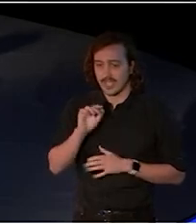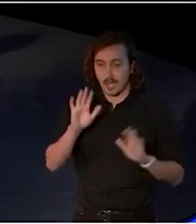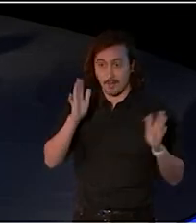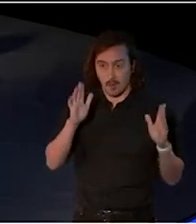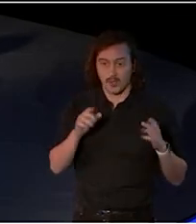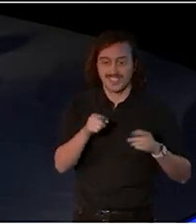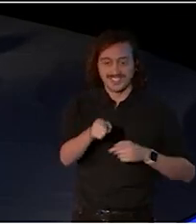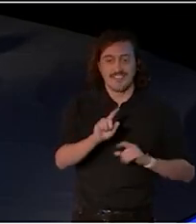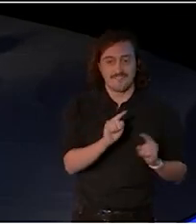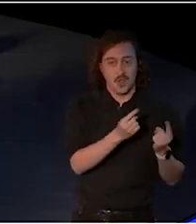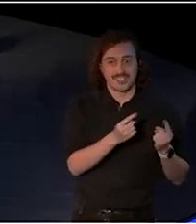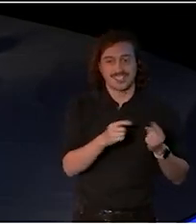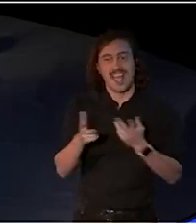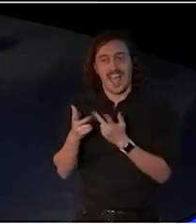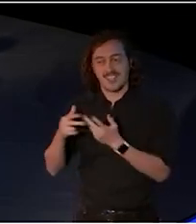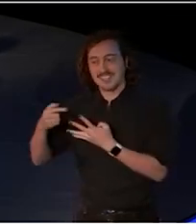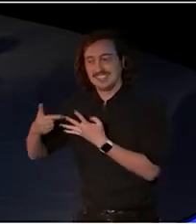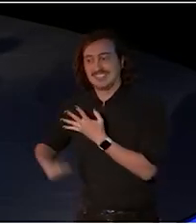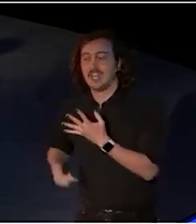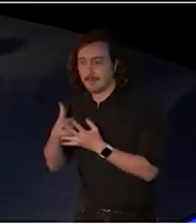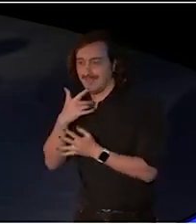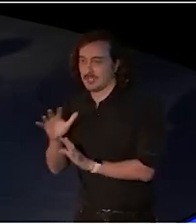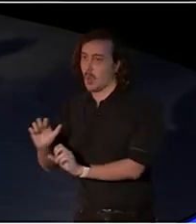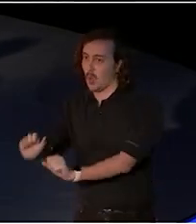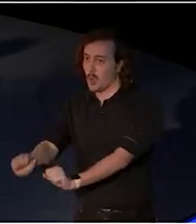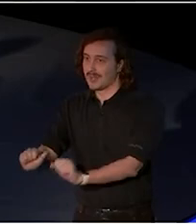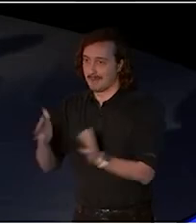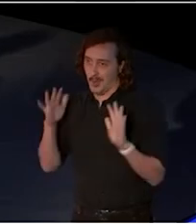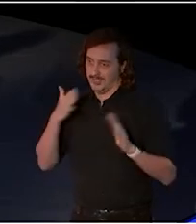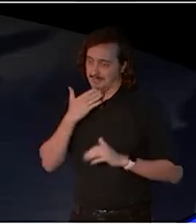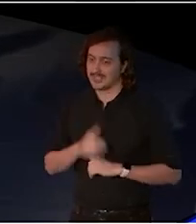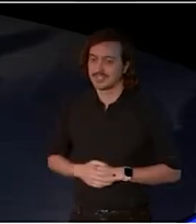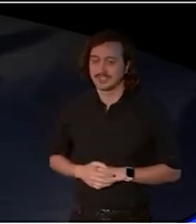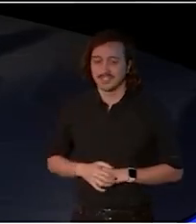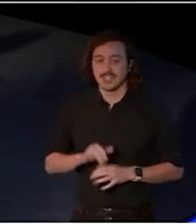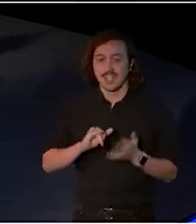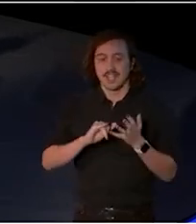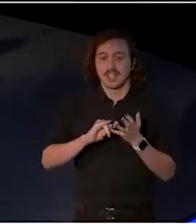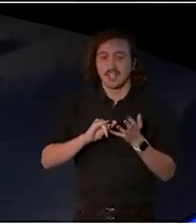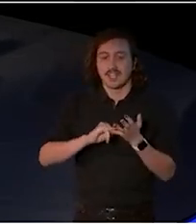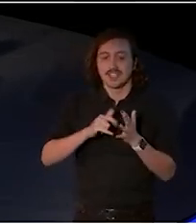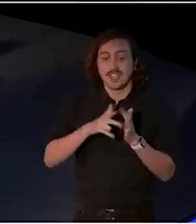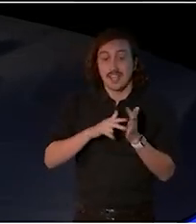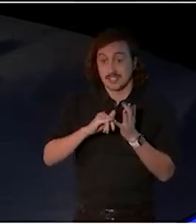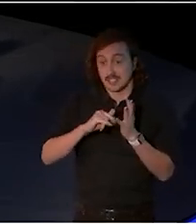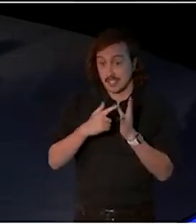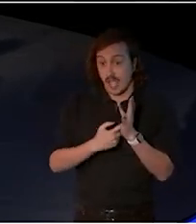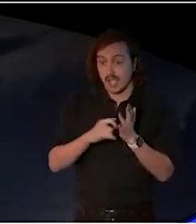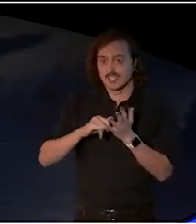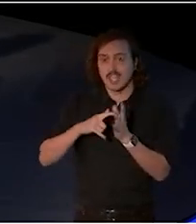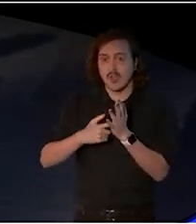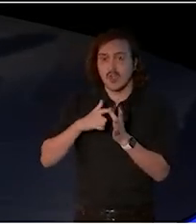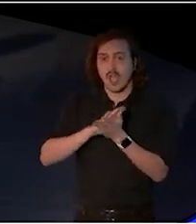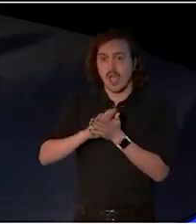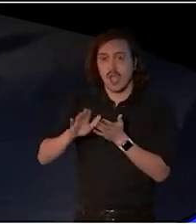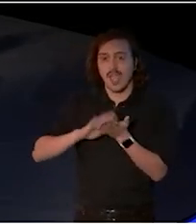So we'll be here for a lot longer than 45 minutes. Senator Sarah Hanson-Young, Colleagues from the Office for